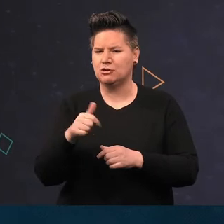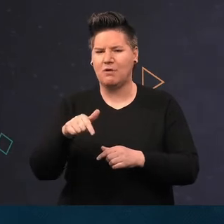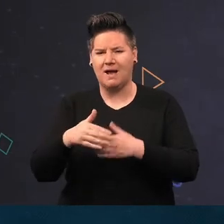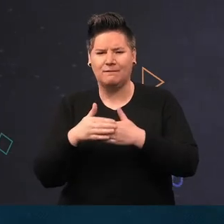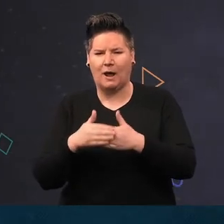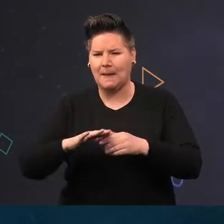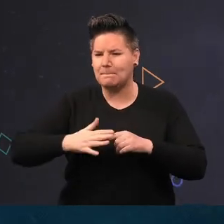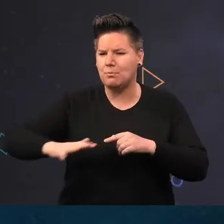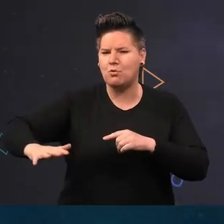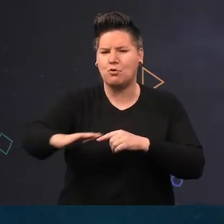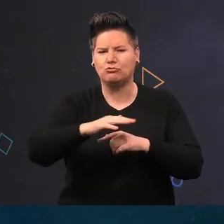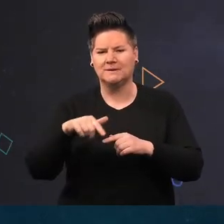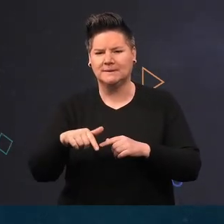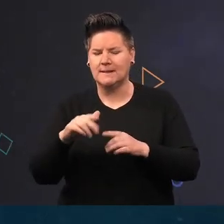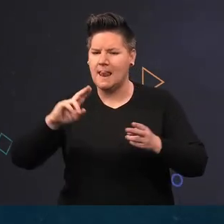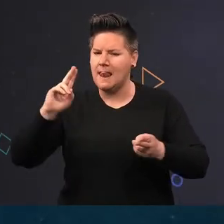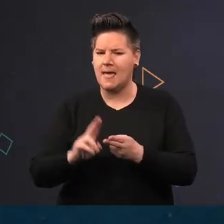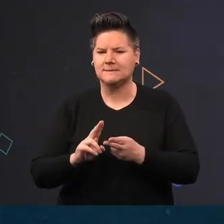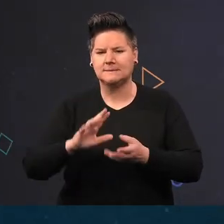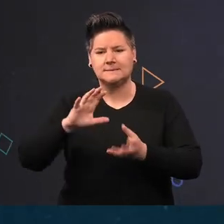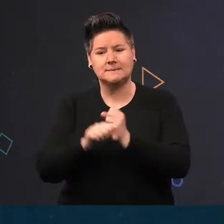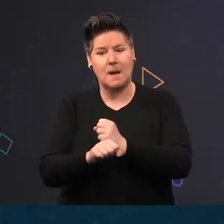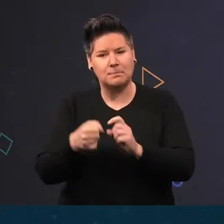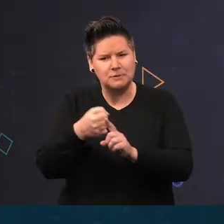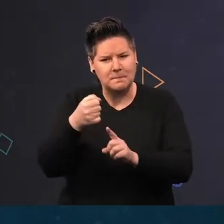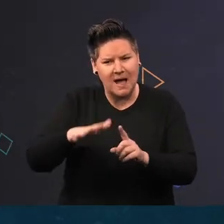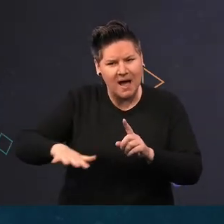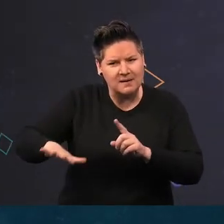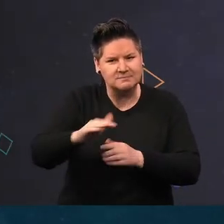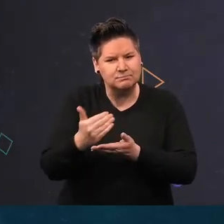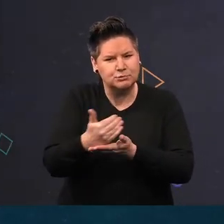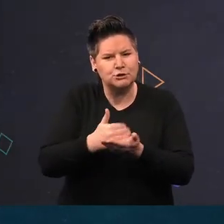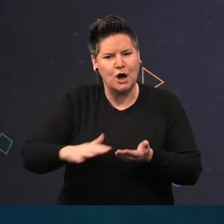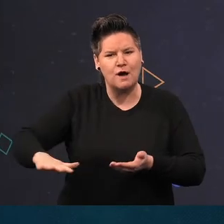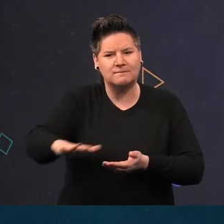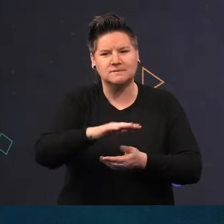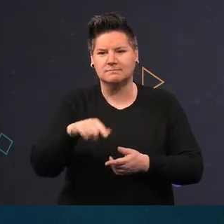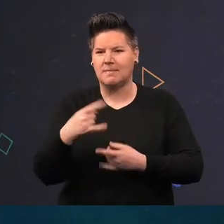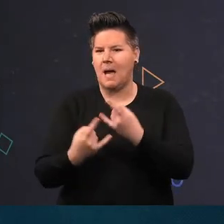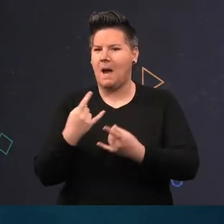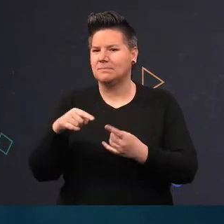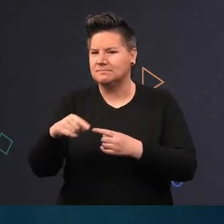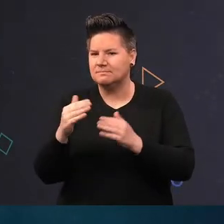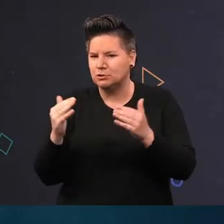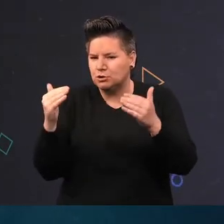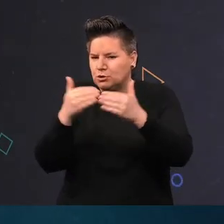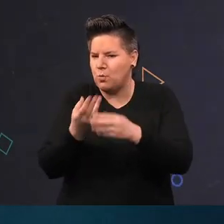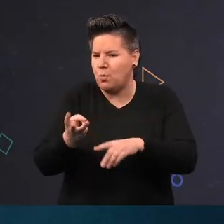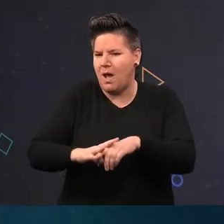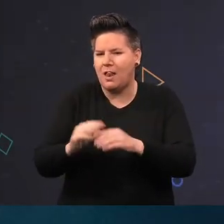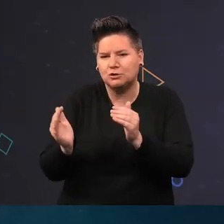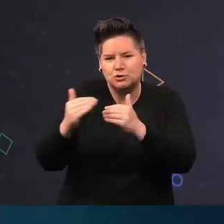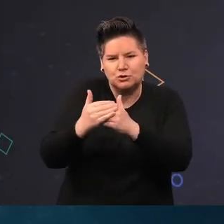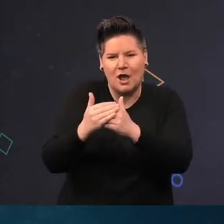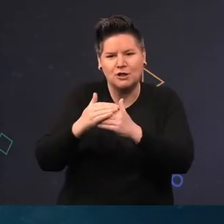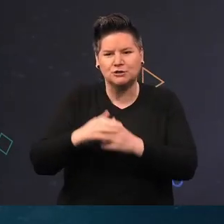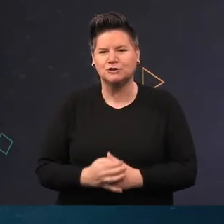have less damaging impact on seagrass beds. It just happens that seagrass likes sheltered,